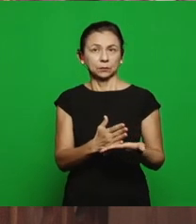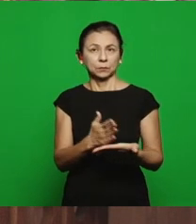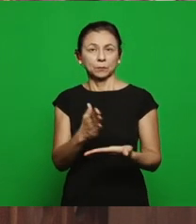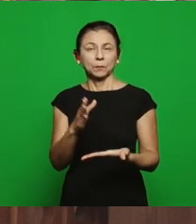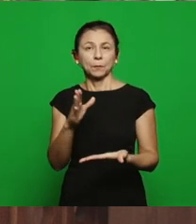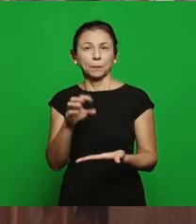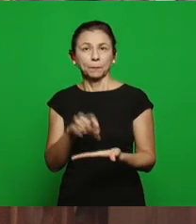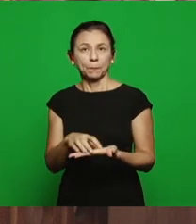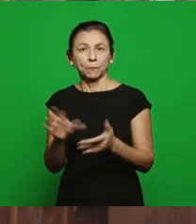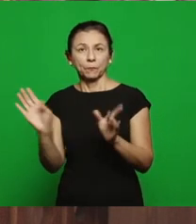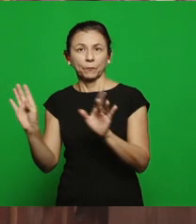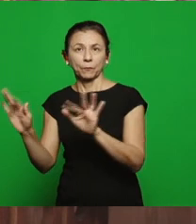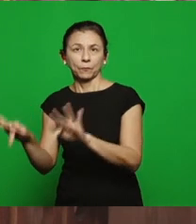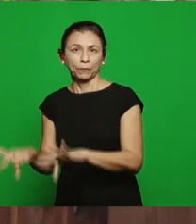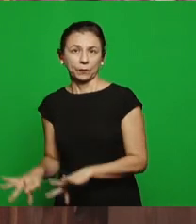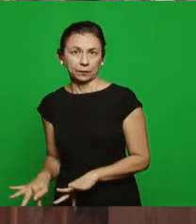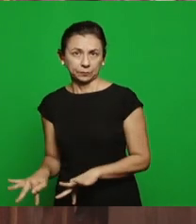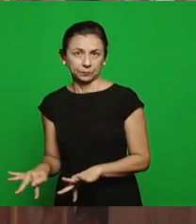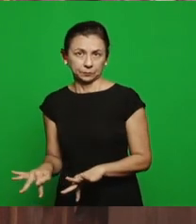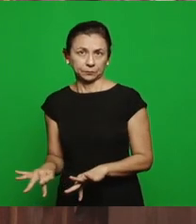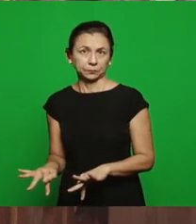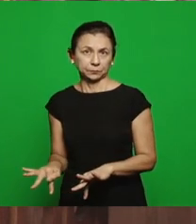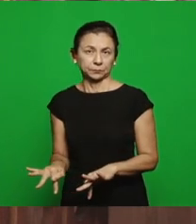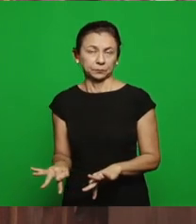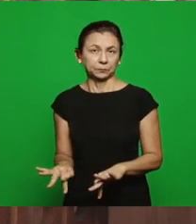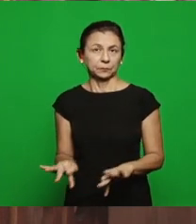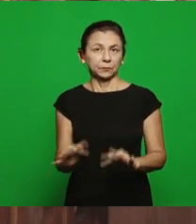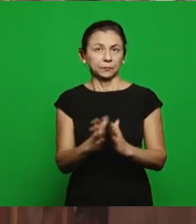we see when we read the the word, but it’s